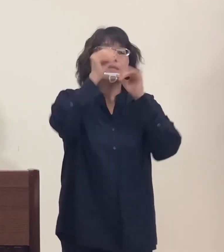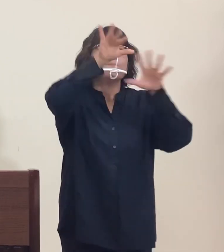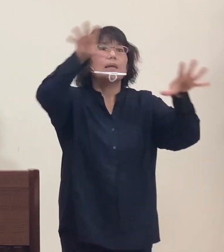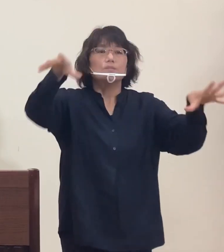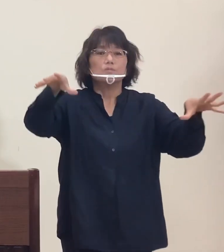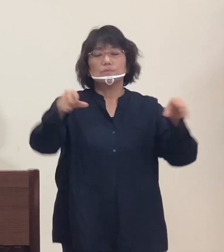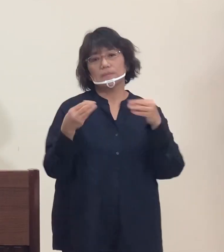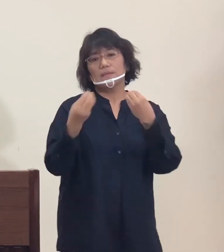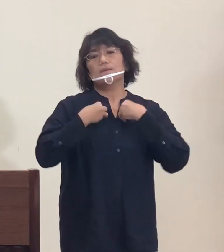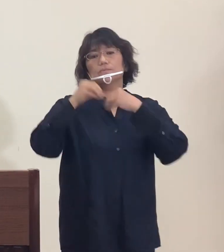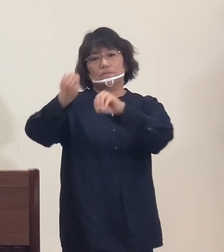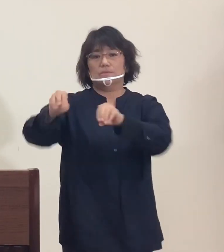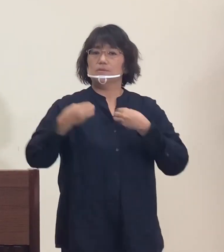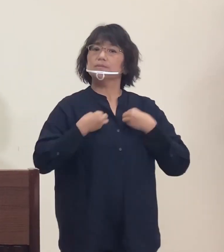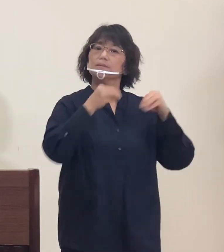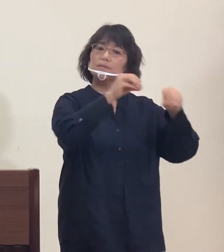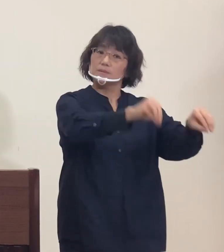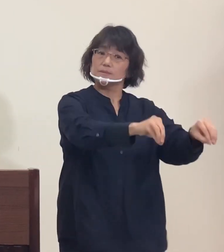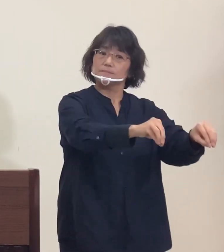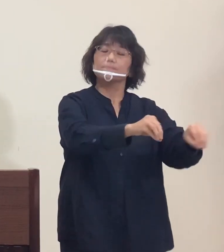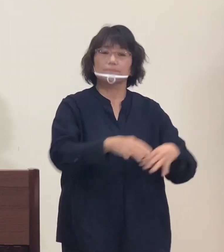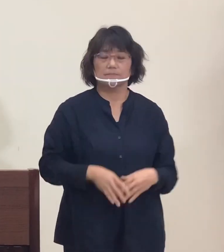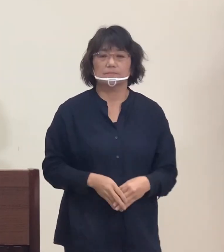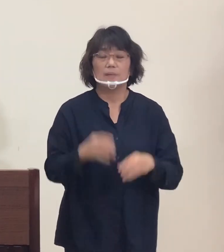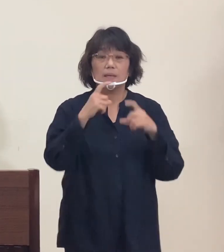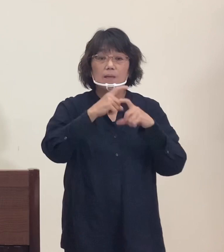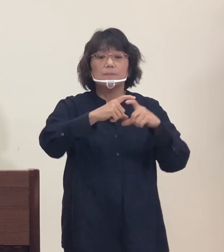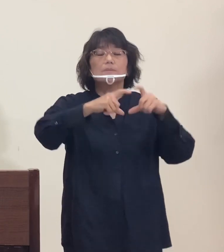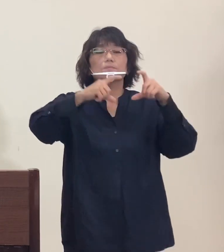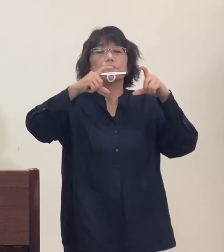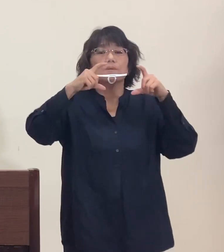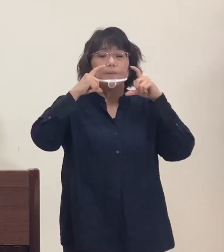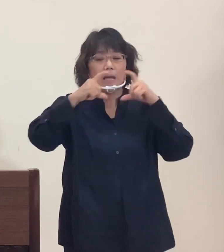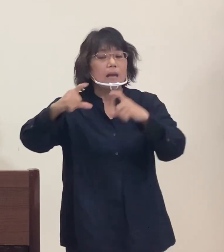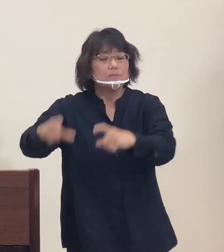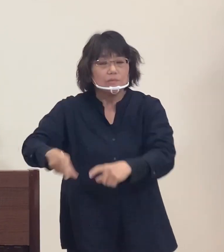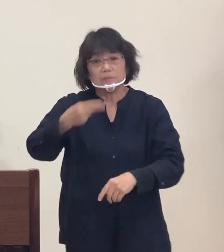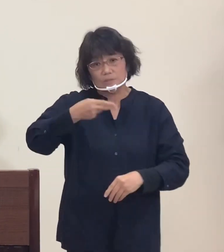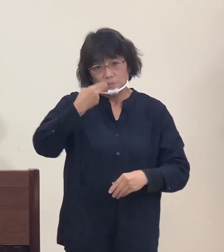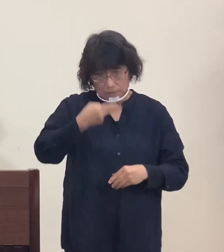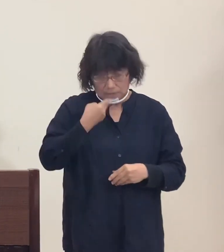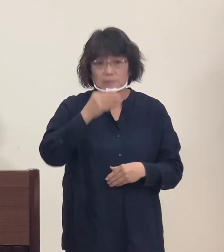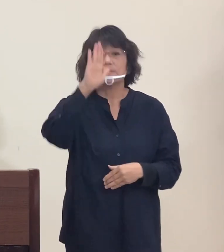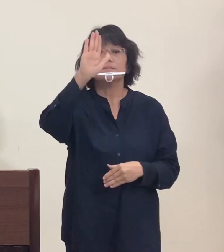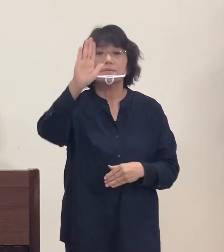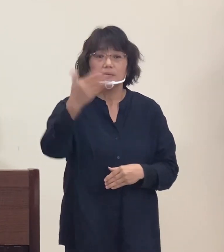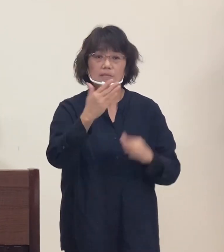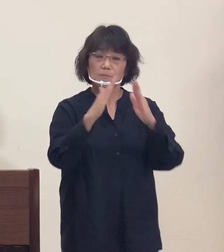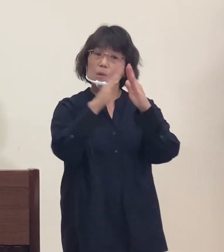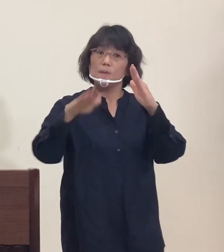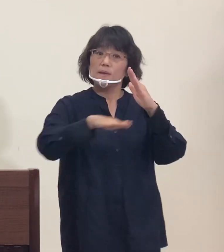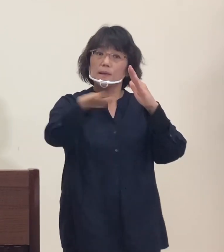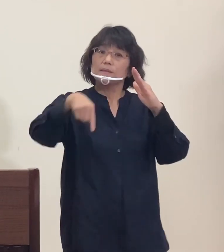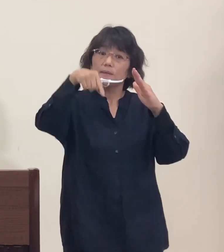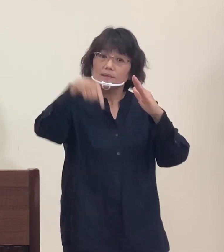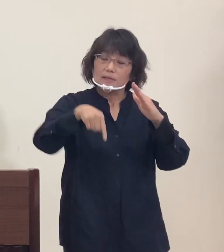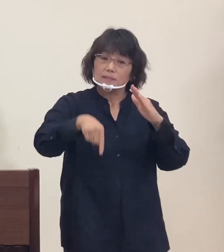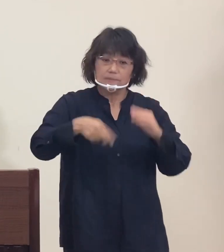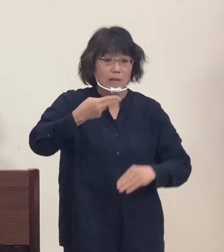Of course you need to take your mask off when eating, so I advise families to eat at separate times,